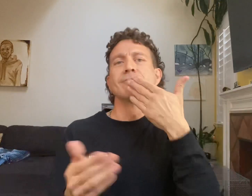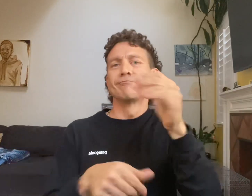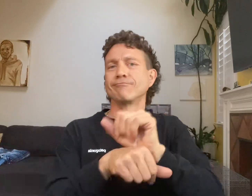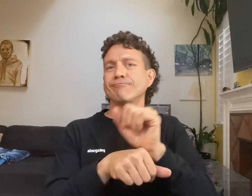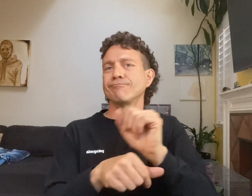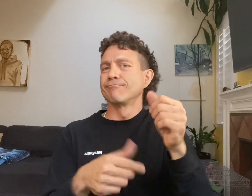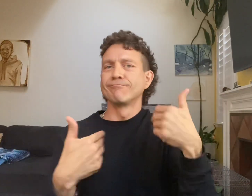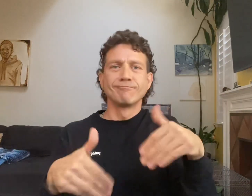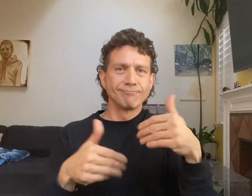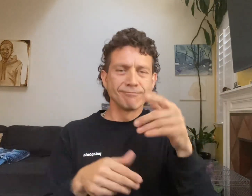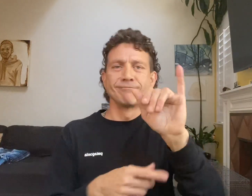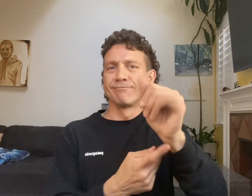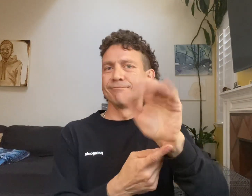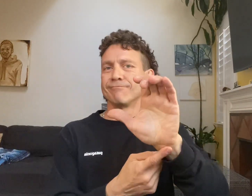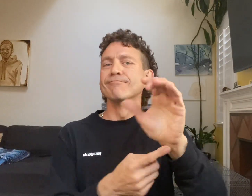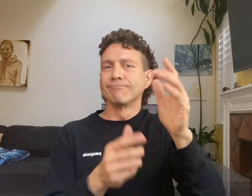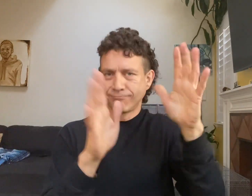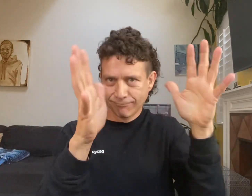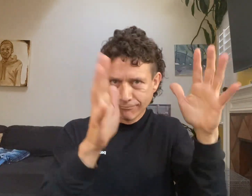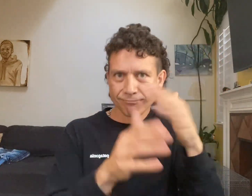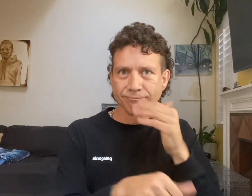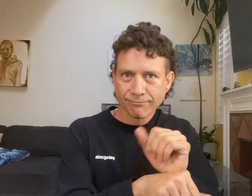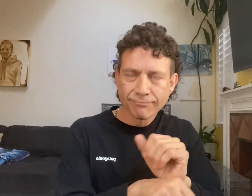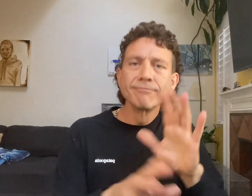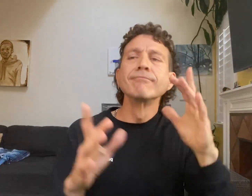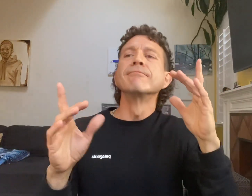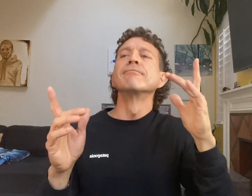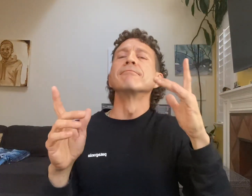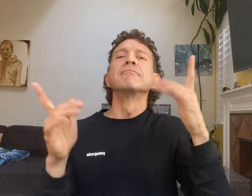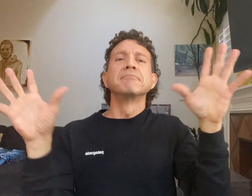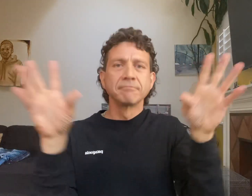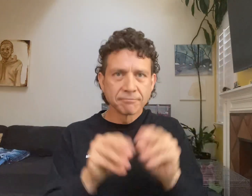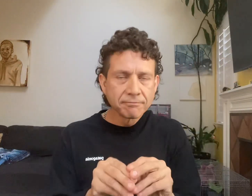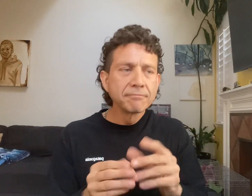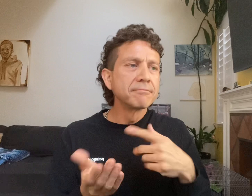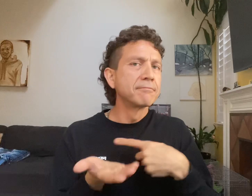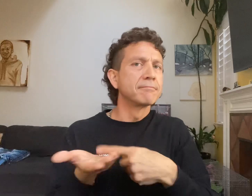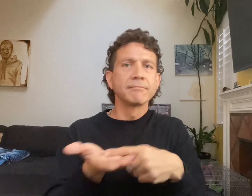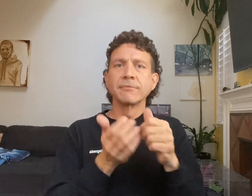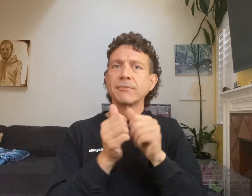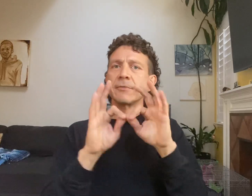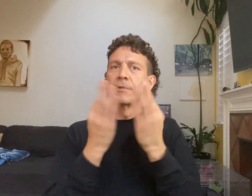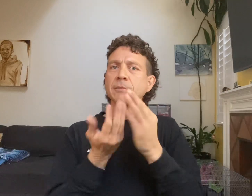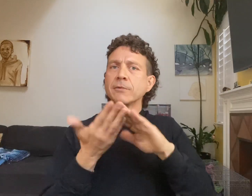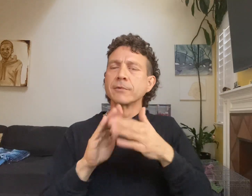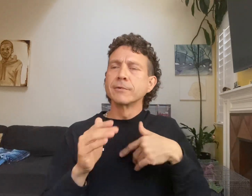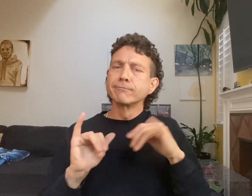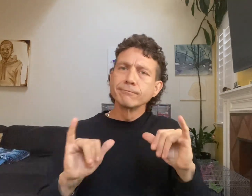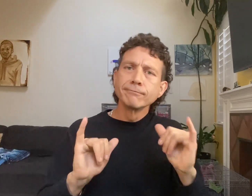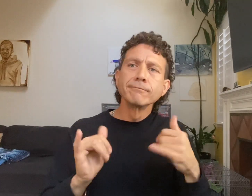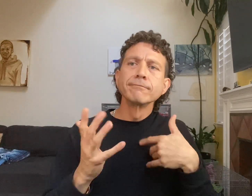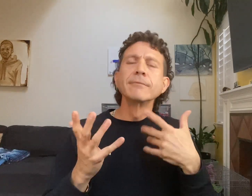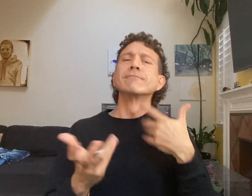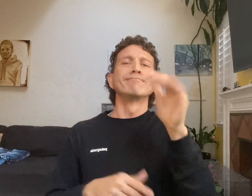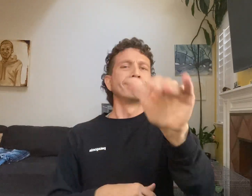yet good job and hand waves to JACook aftermath, some of us the families have discussed about the perception and...